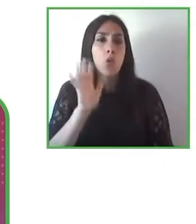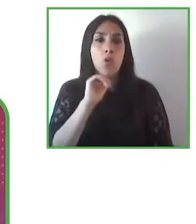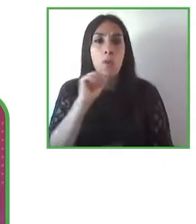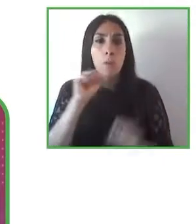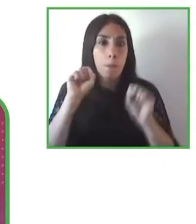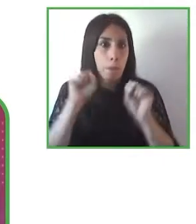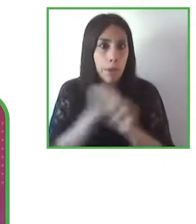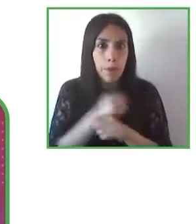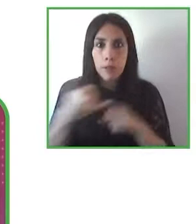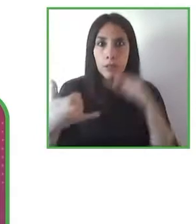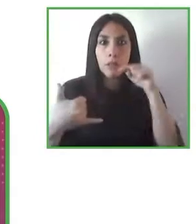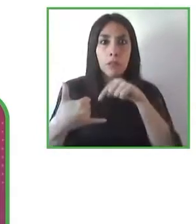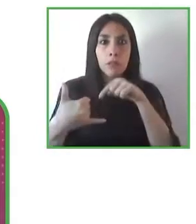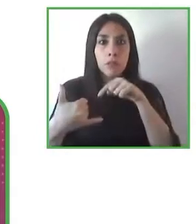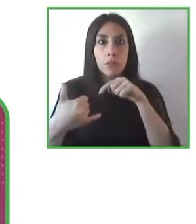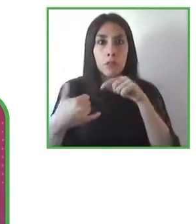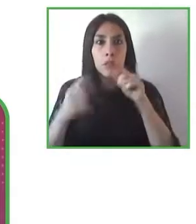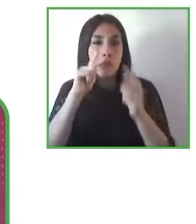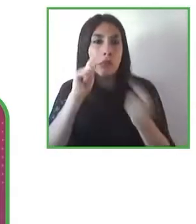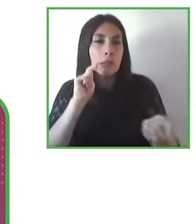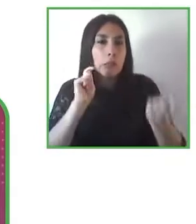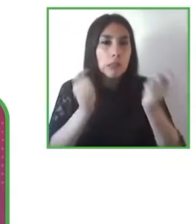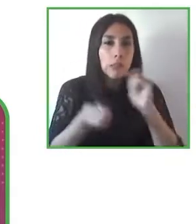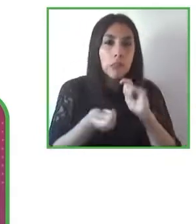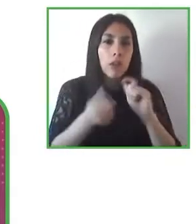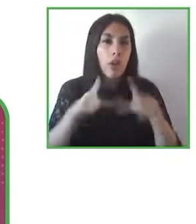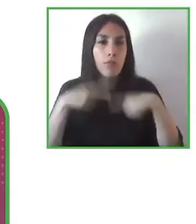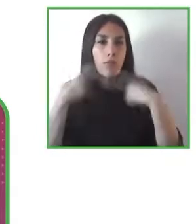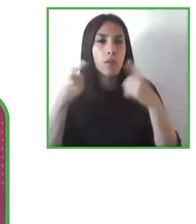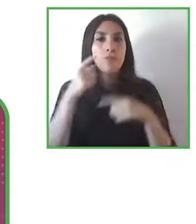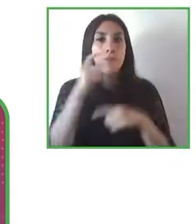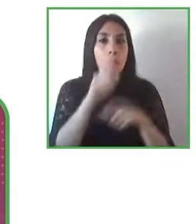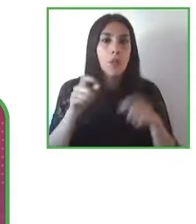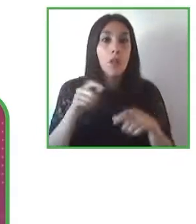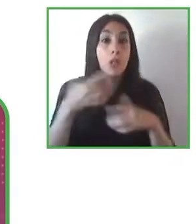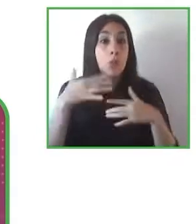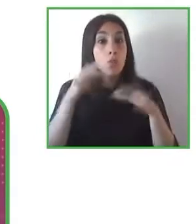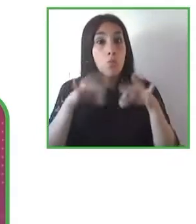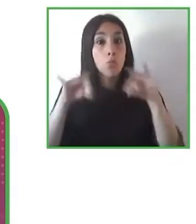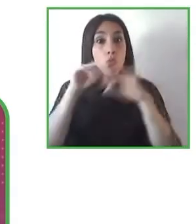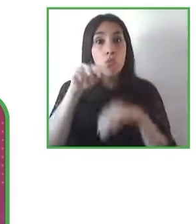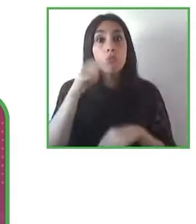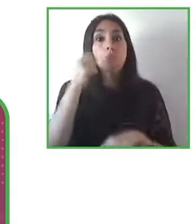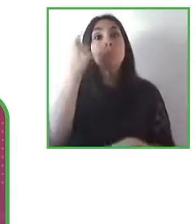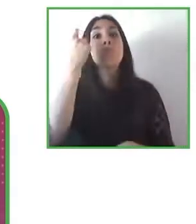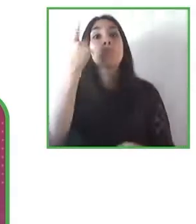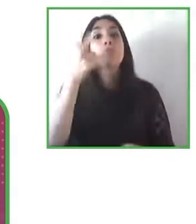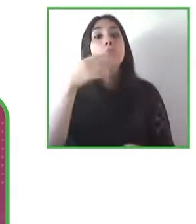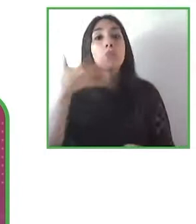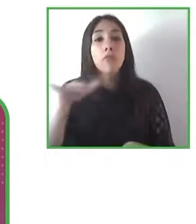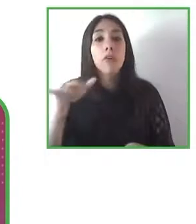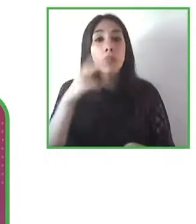what features these devices have and how to use them in a way that can really maximize